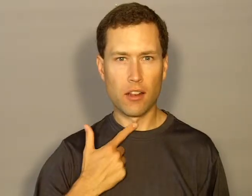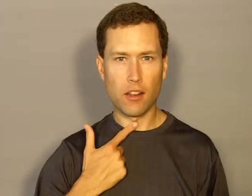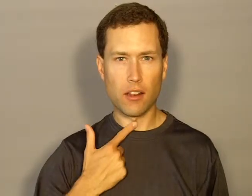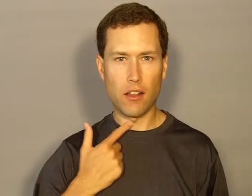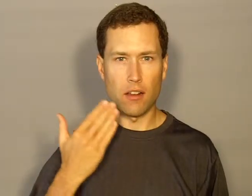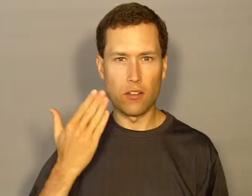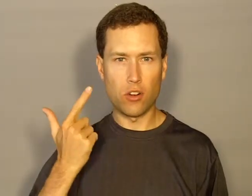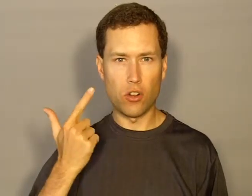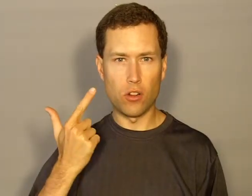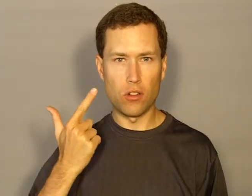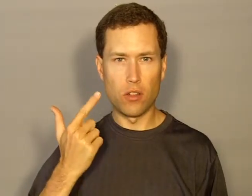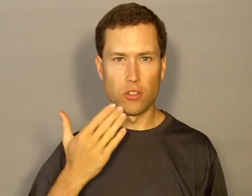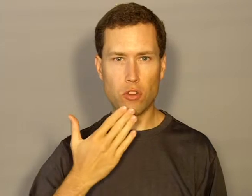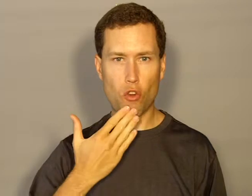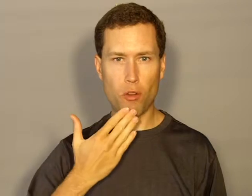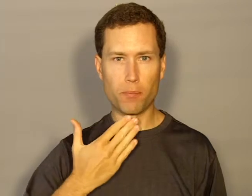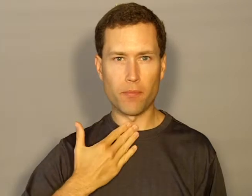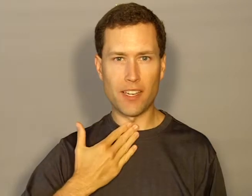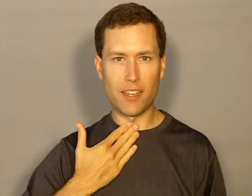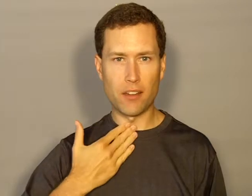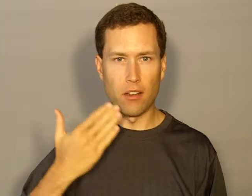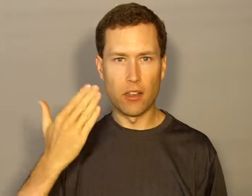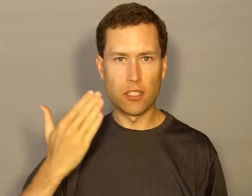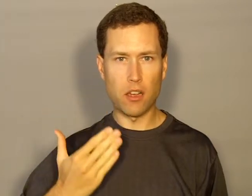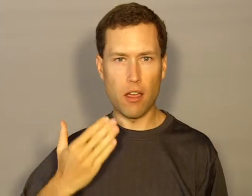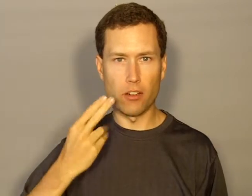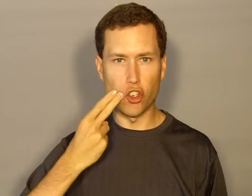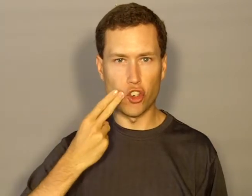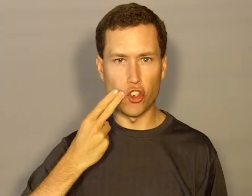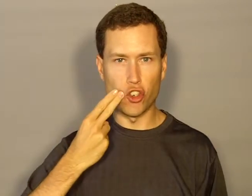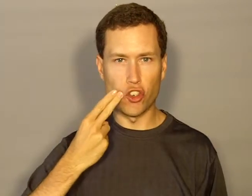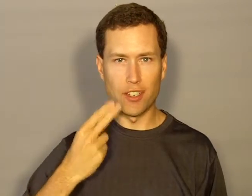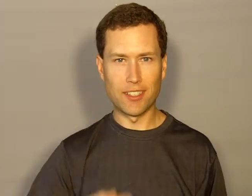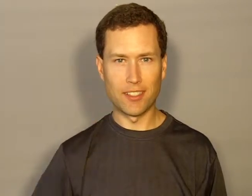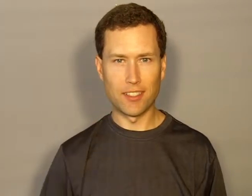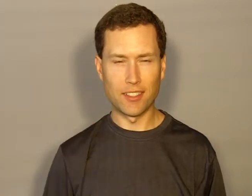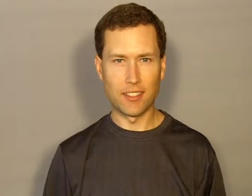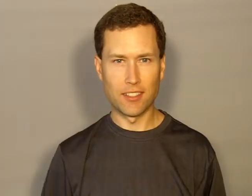Little Tommy Tucker li-t-l taw-mi tu-kur 6t-5s-6s 5c-5t 5sd-2m